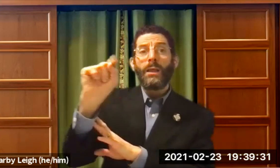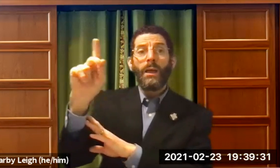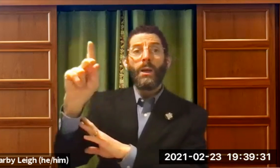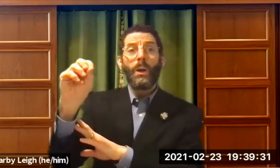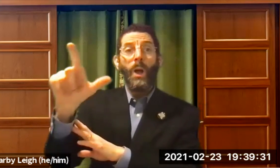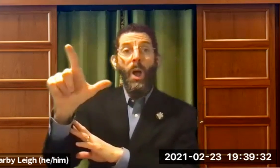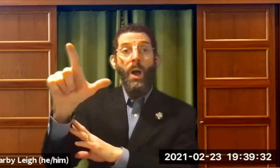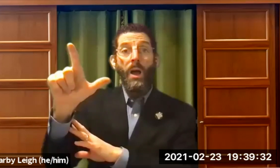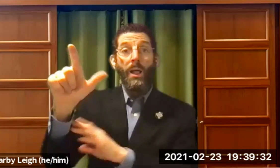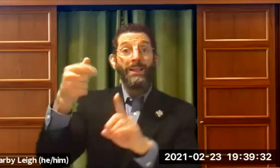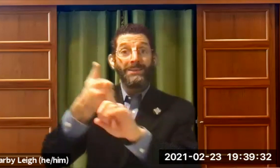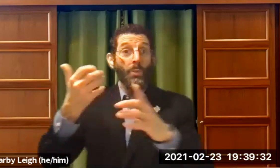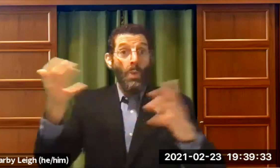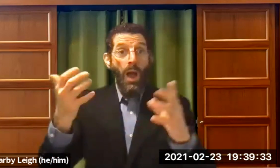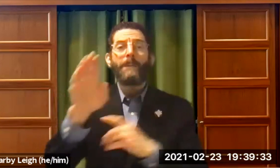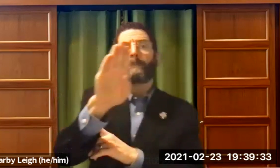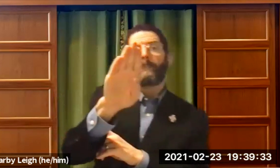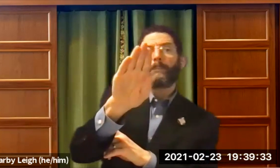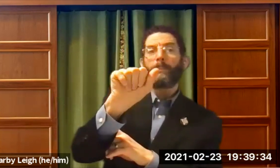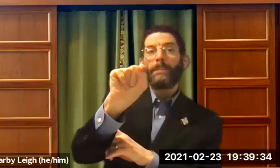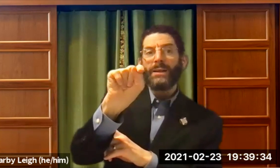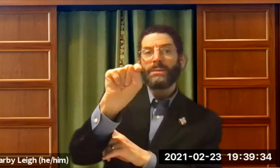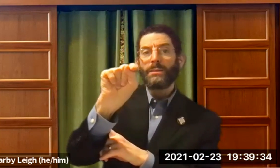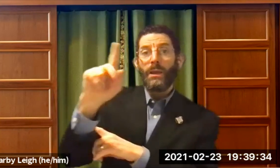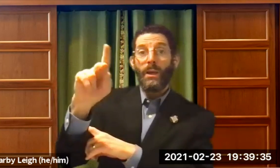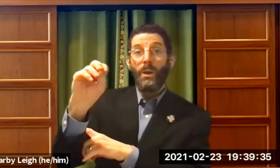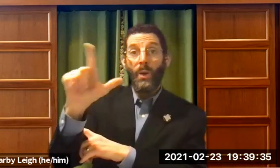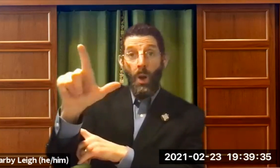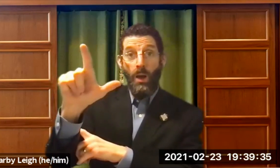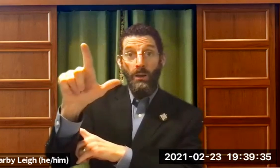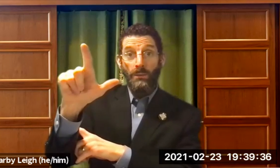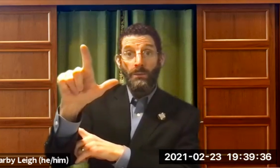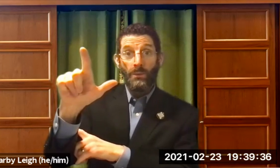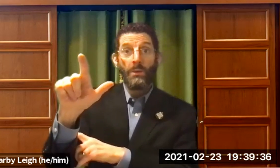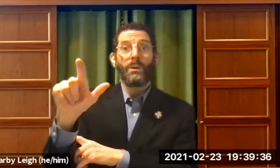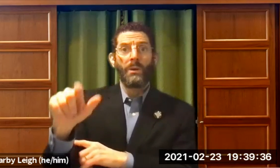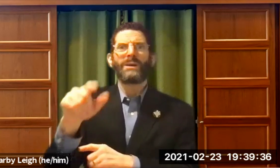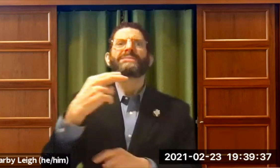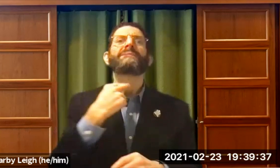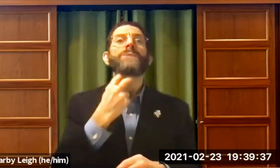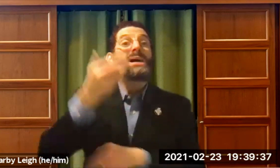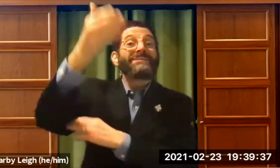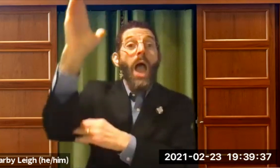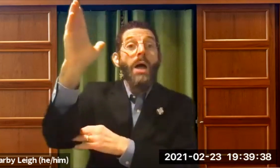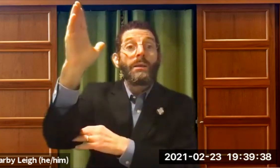batkol, what does that mean? Batkol